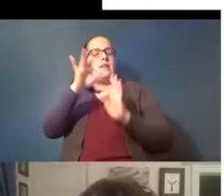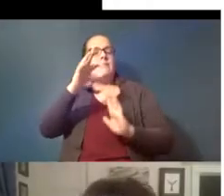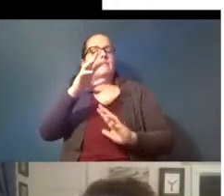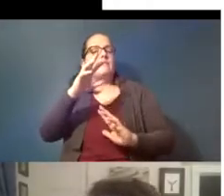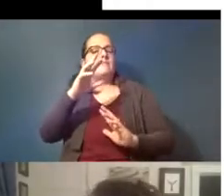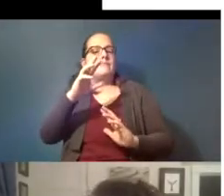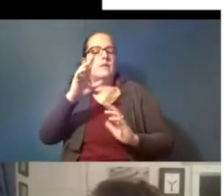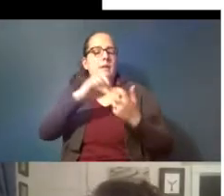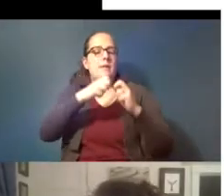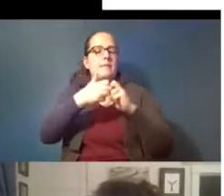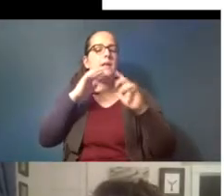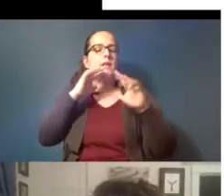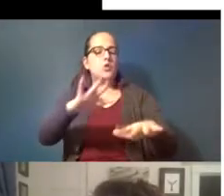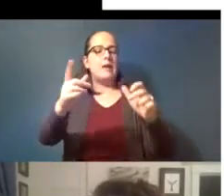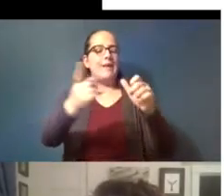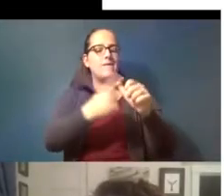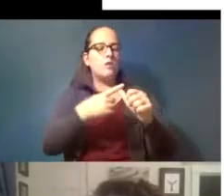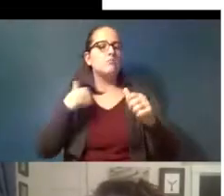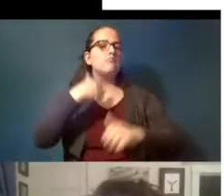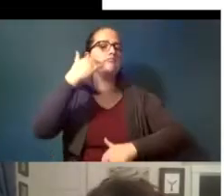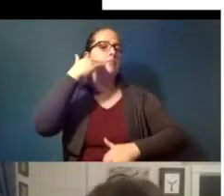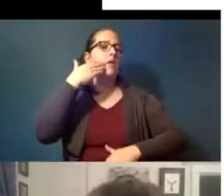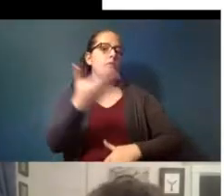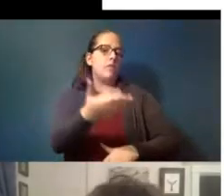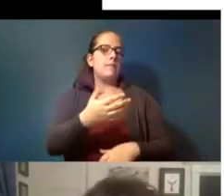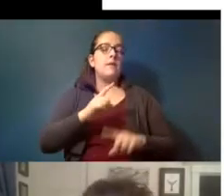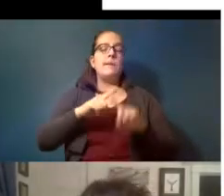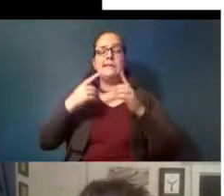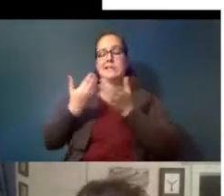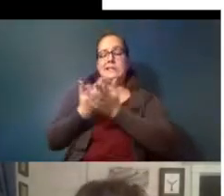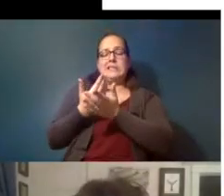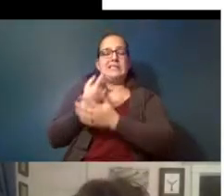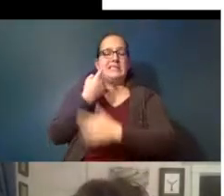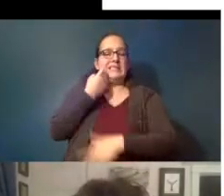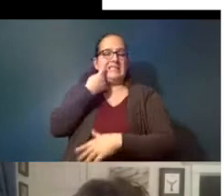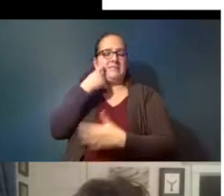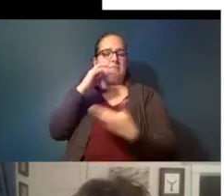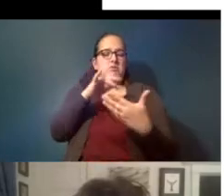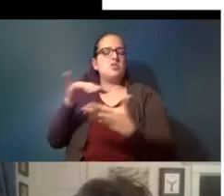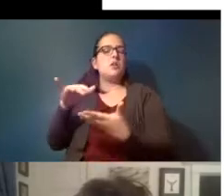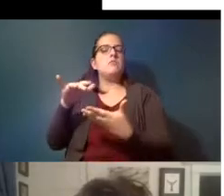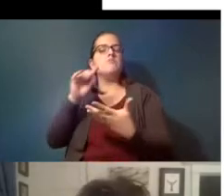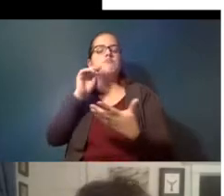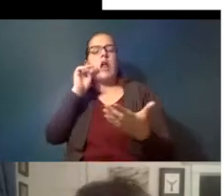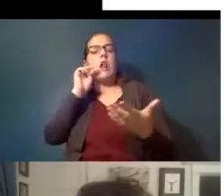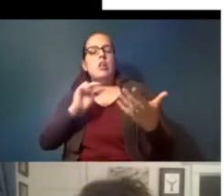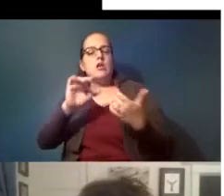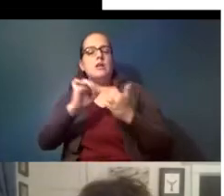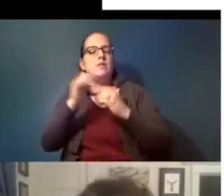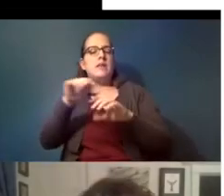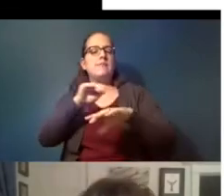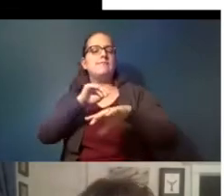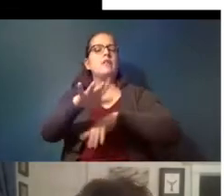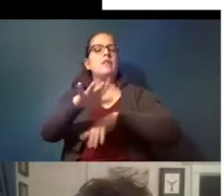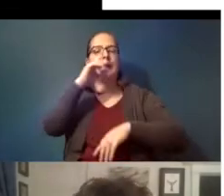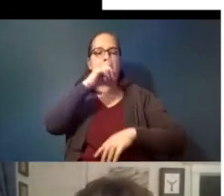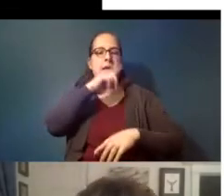it but some newer studies are looking at how this affects mice and it turns out they they can get it